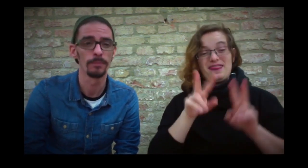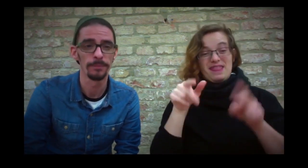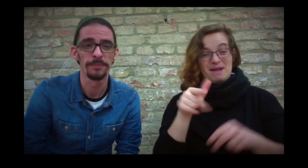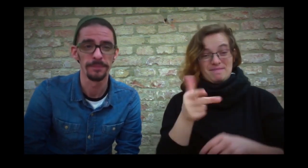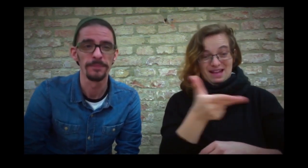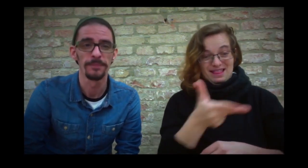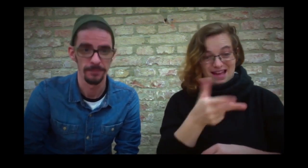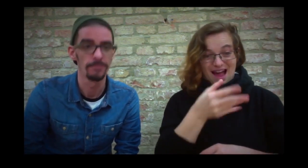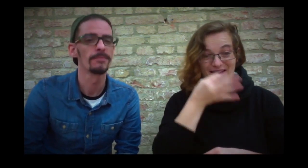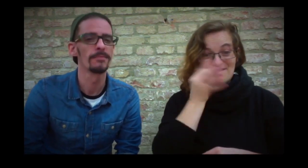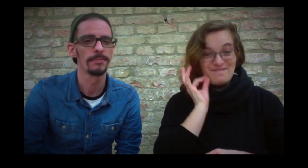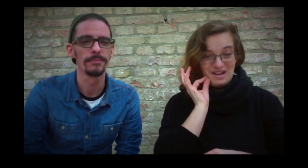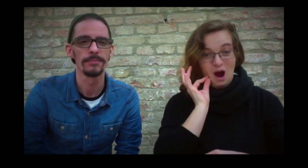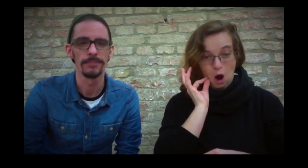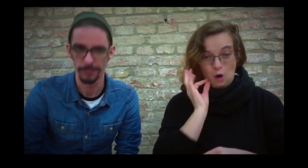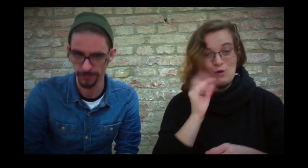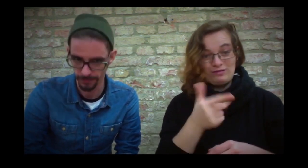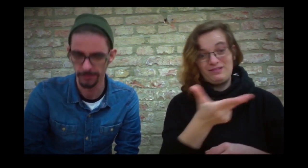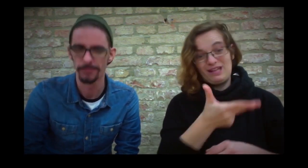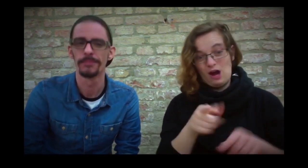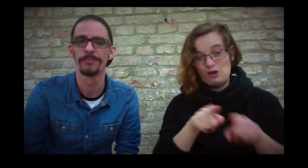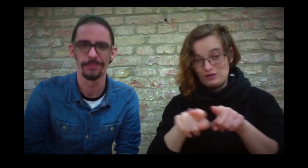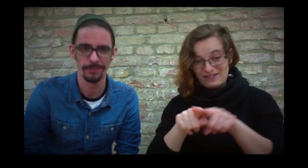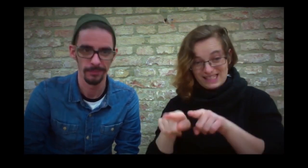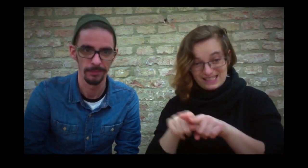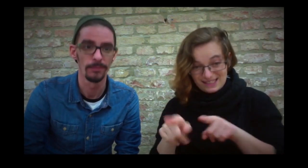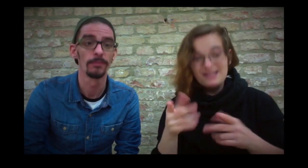It's about three young women who are sisters